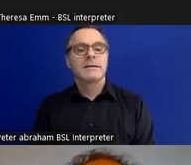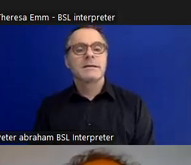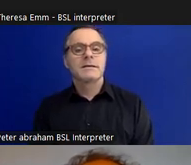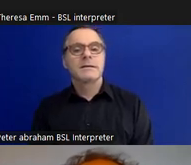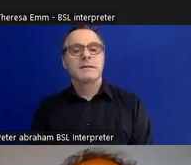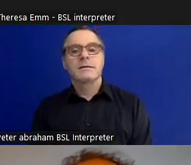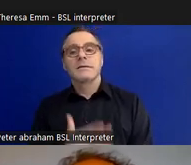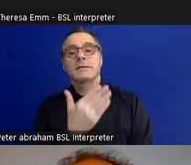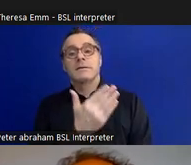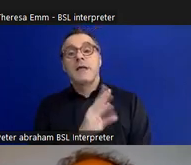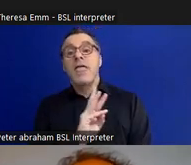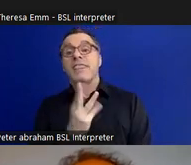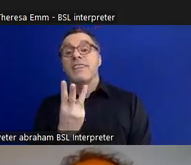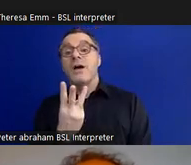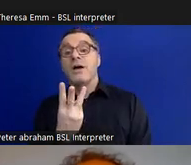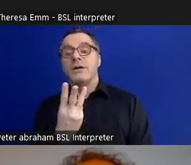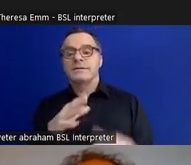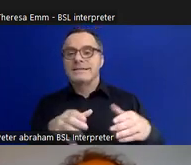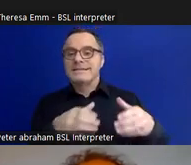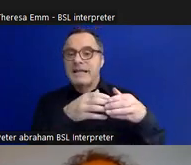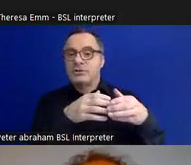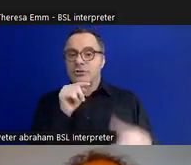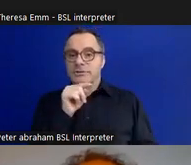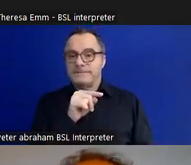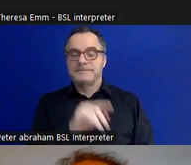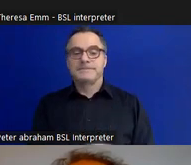The third section in the exhibition that I'm going to talk about is called 'Tragic